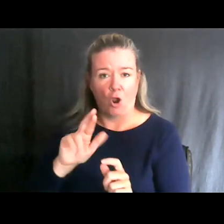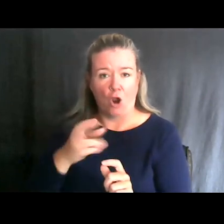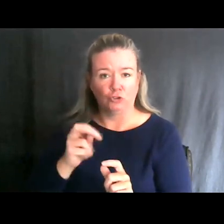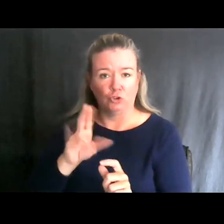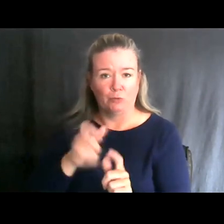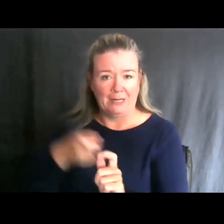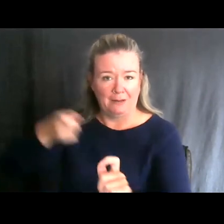bow fishing.